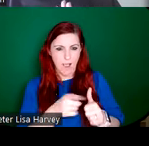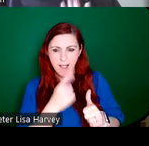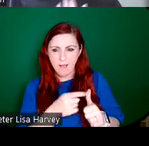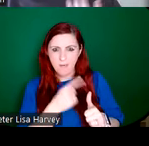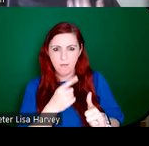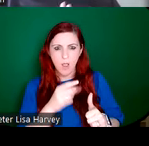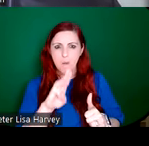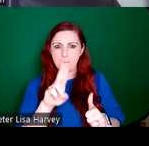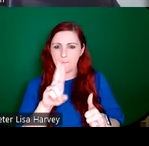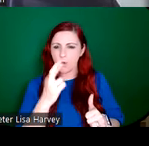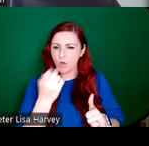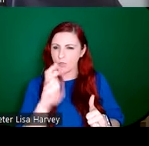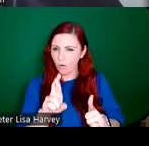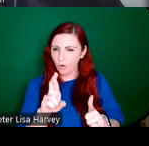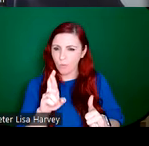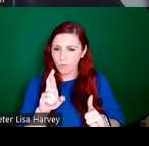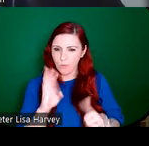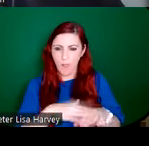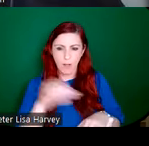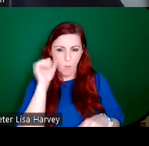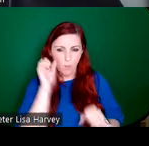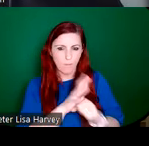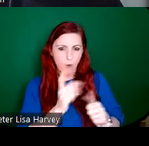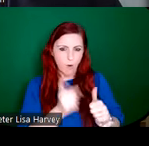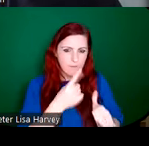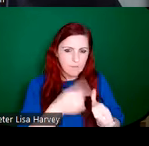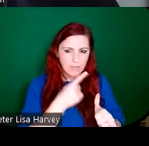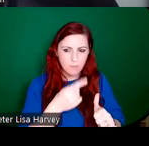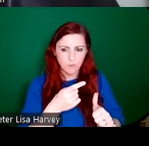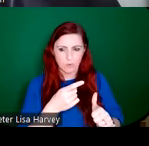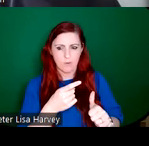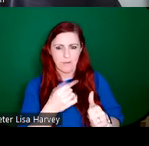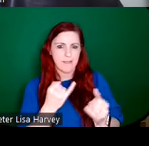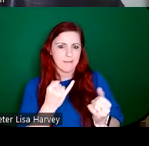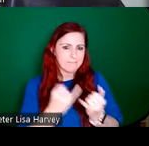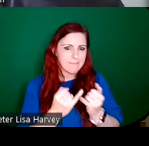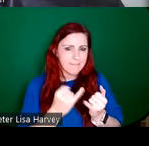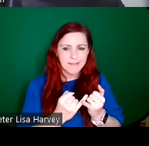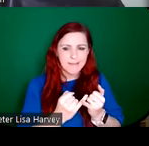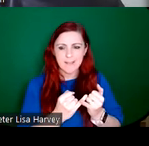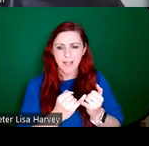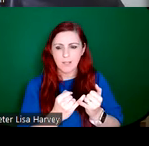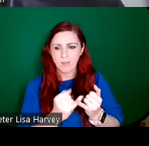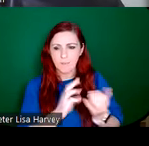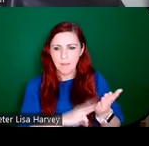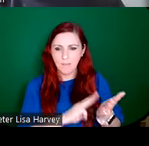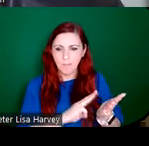was traveling by train, she would always choose a carriage where there was a member of the clergy and she would choose that carriage and give him one of